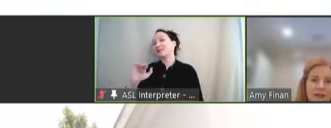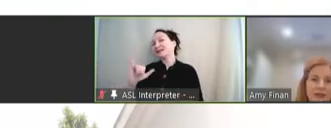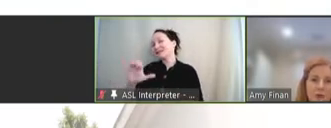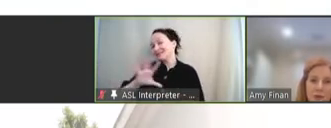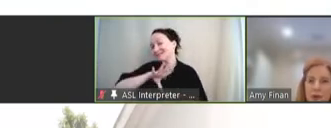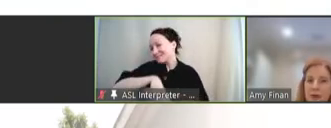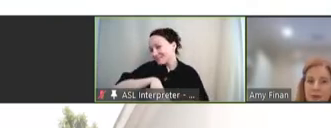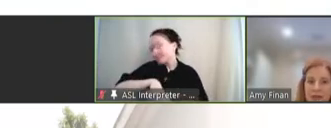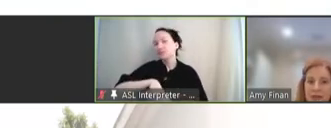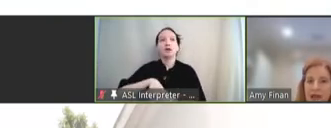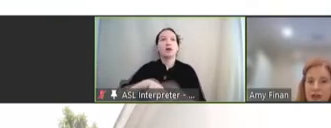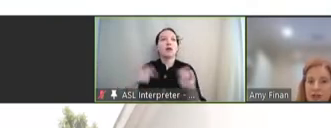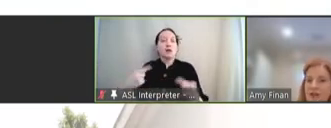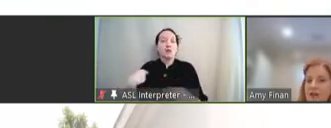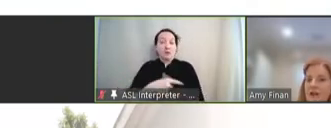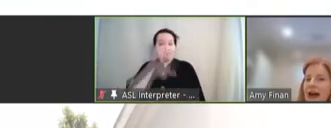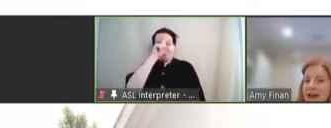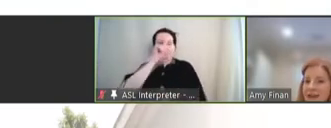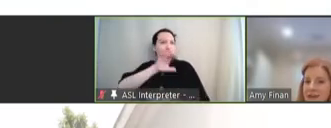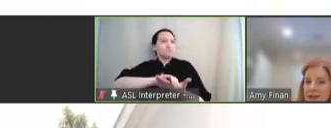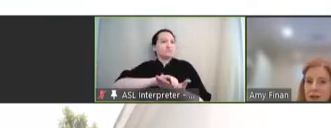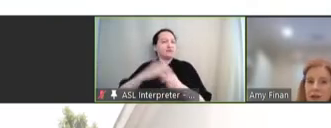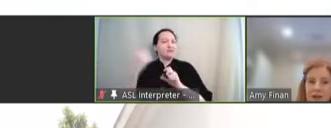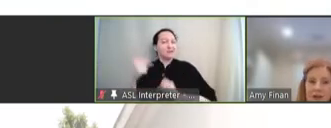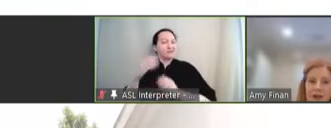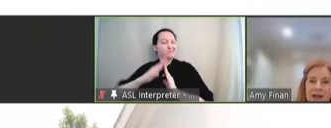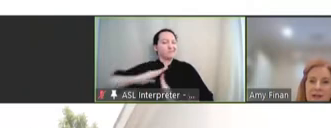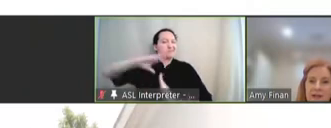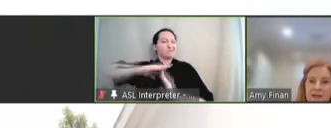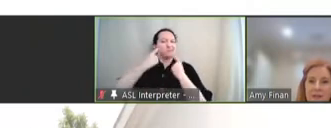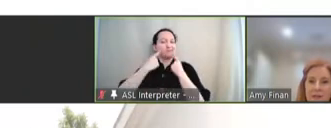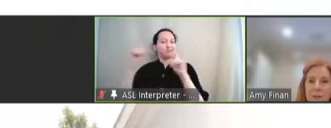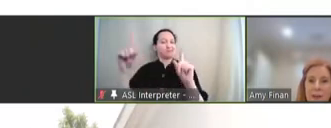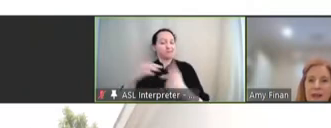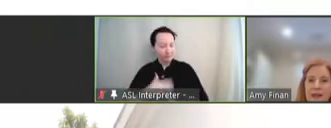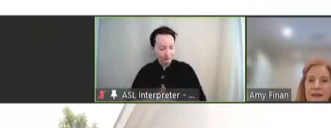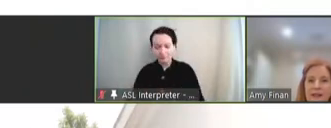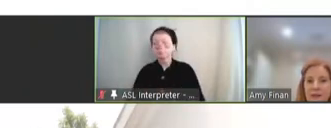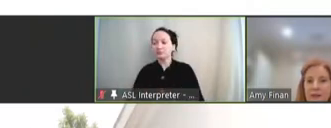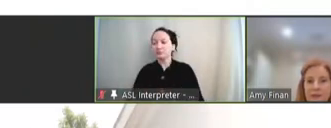this is when we believe they achieve the highest level of success. Next slide, please.